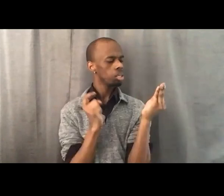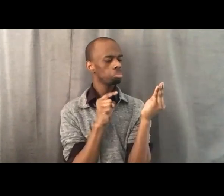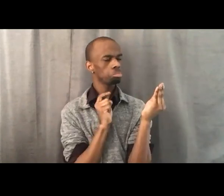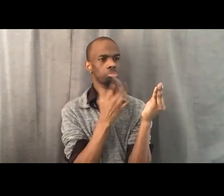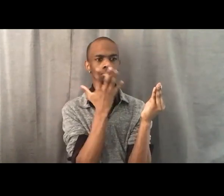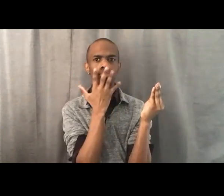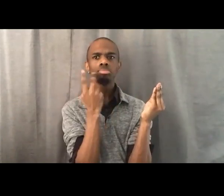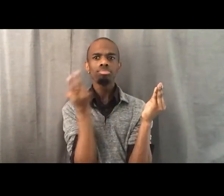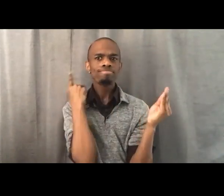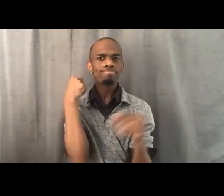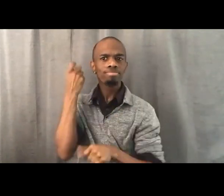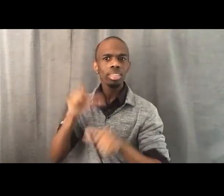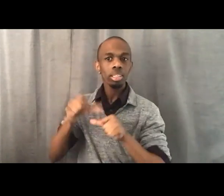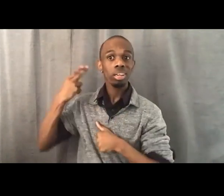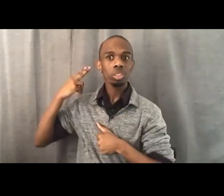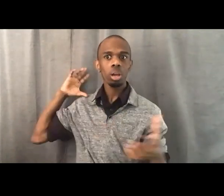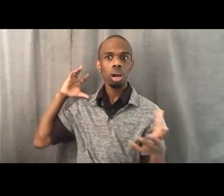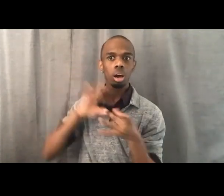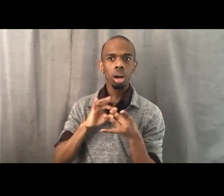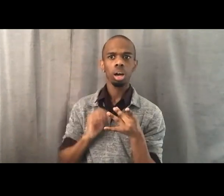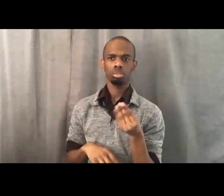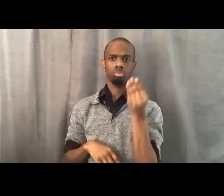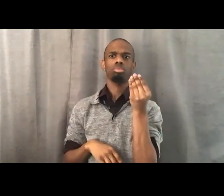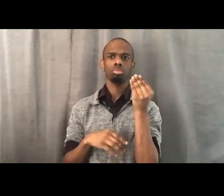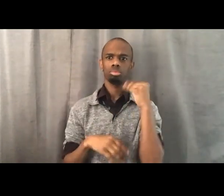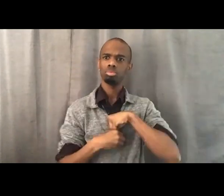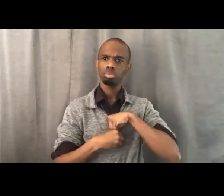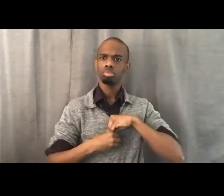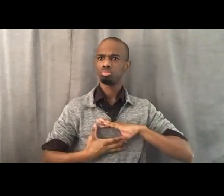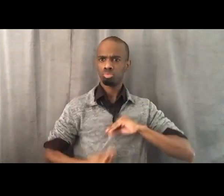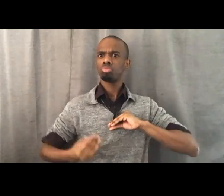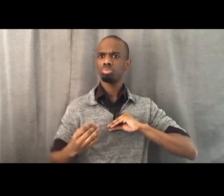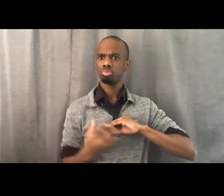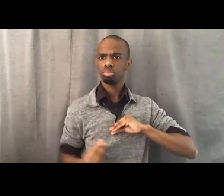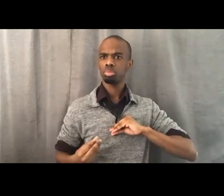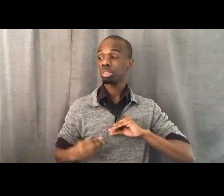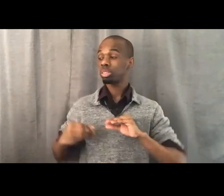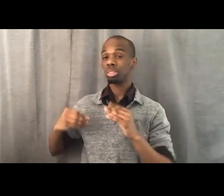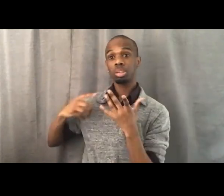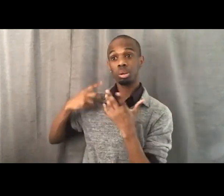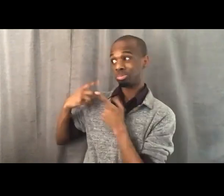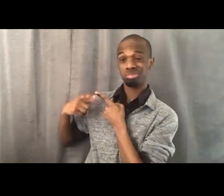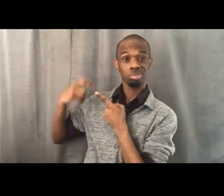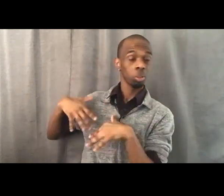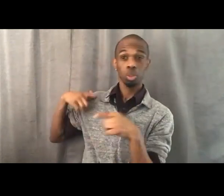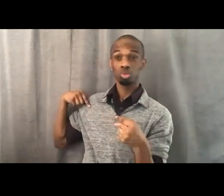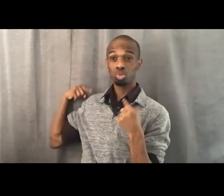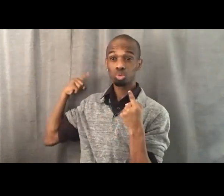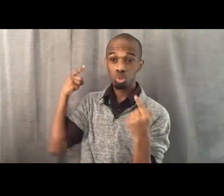That there is no struggle that Black people or oppressed people have engaged in that we've lost.